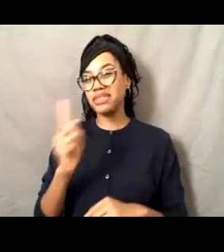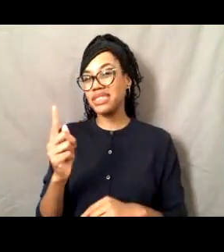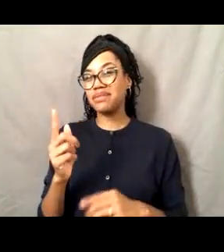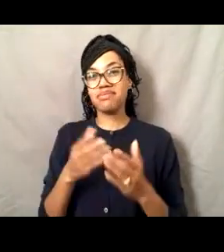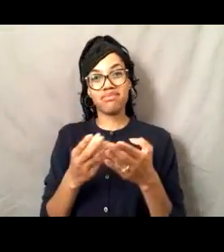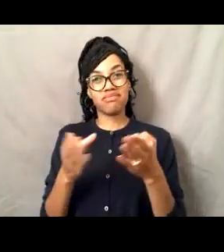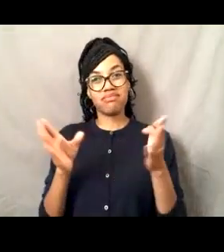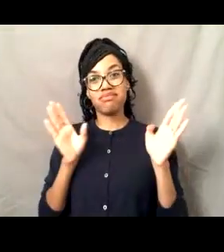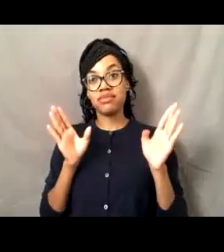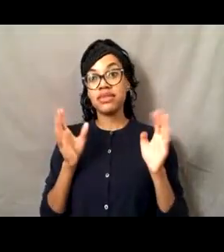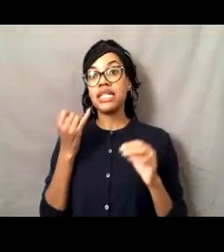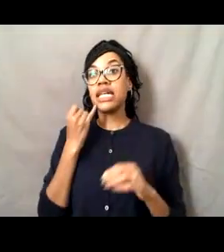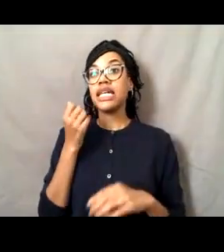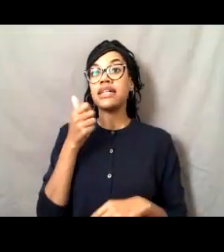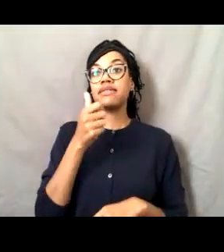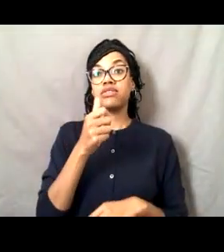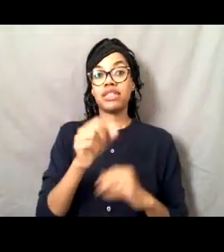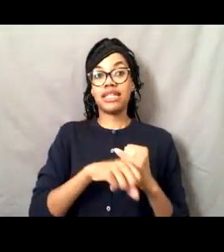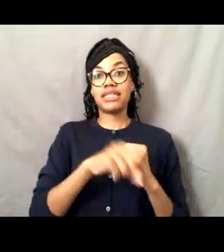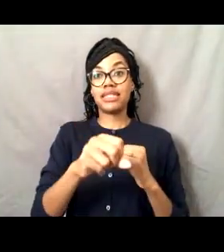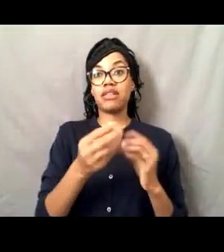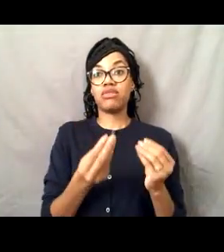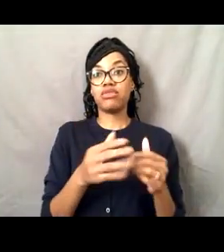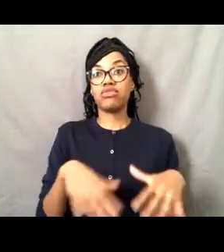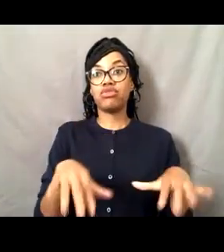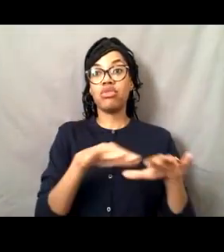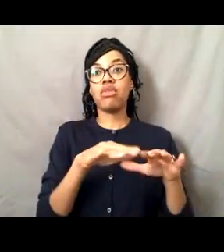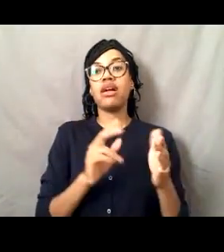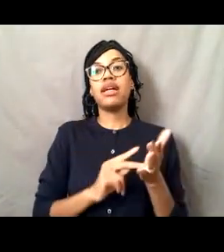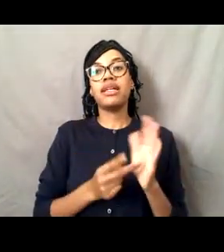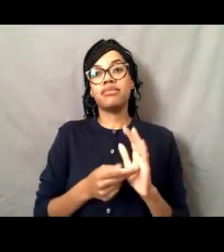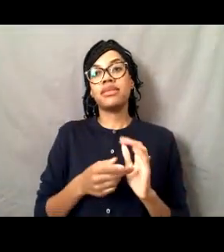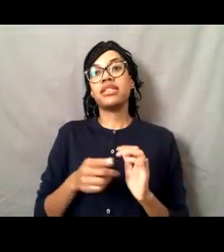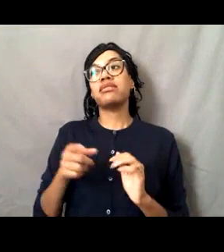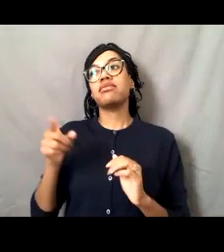if you're extending on shore that means somebody is probably extending on a ship.